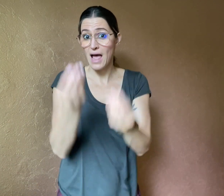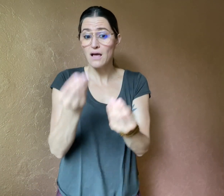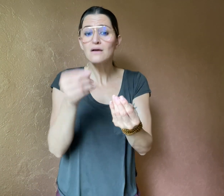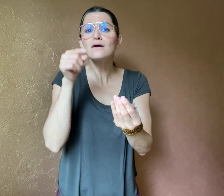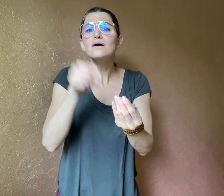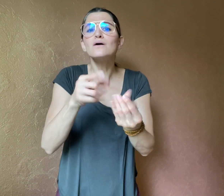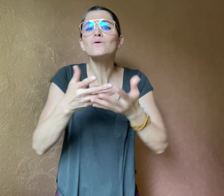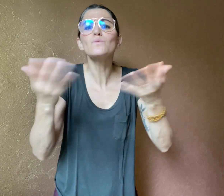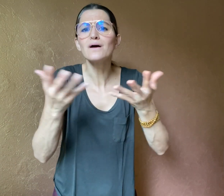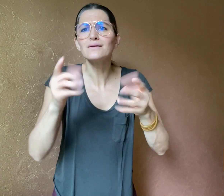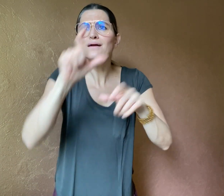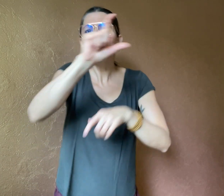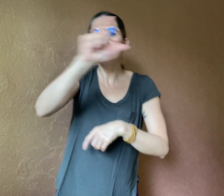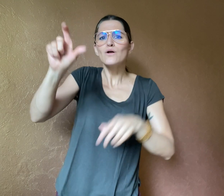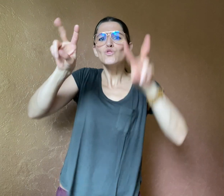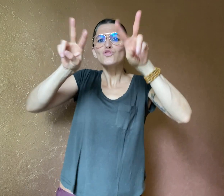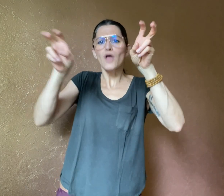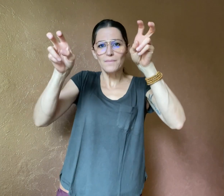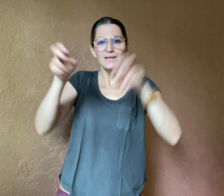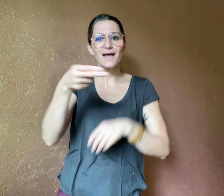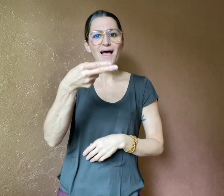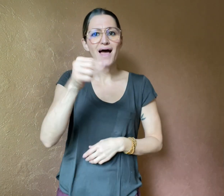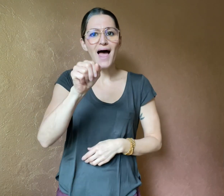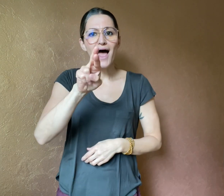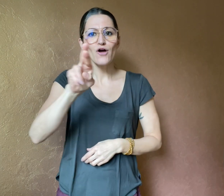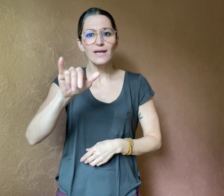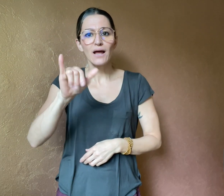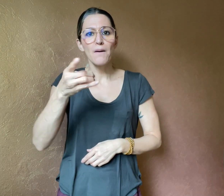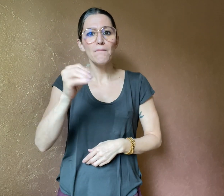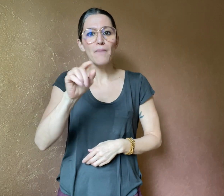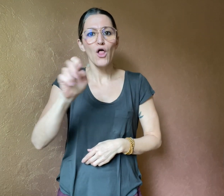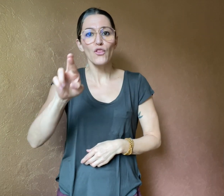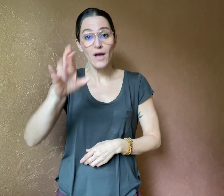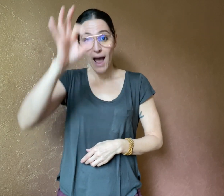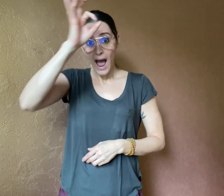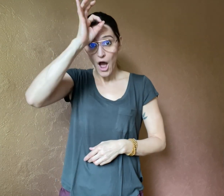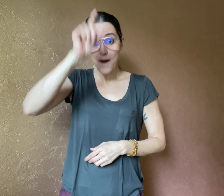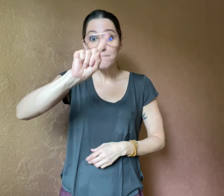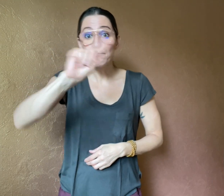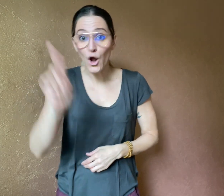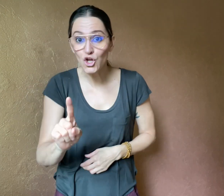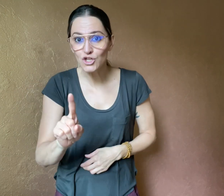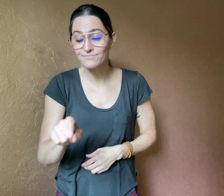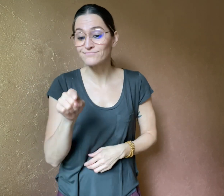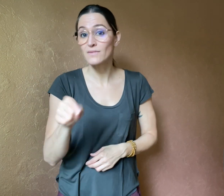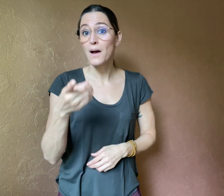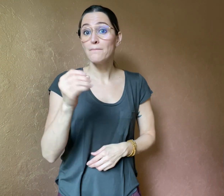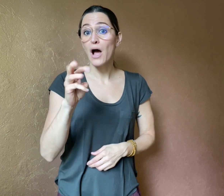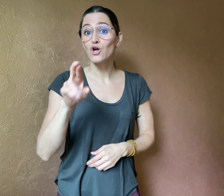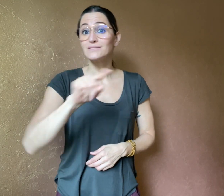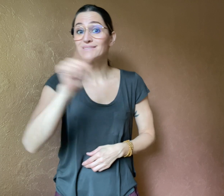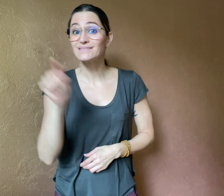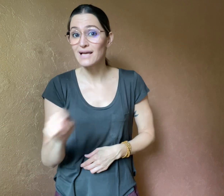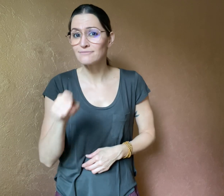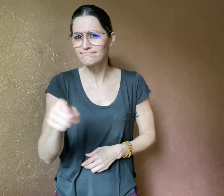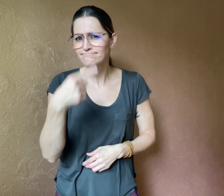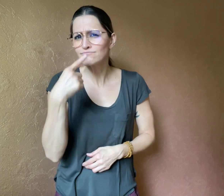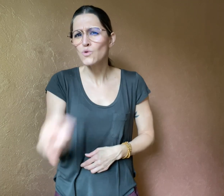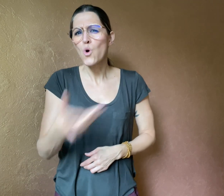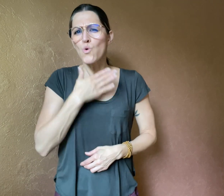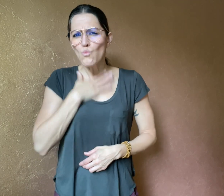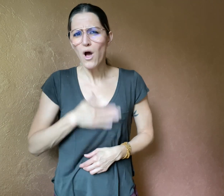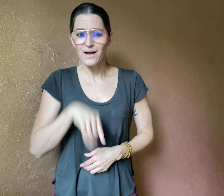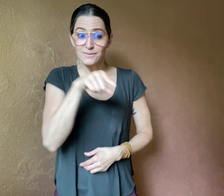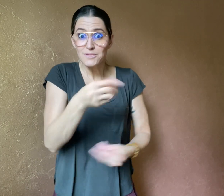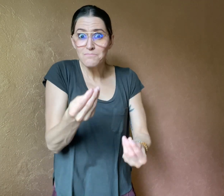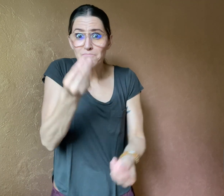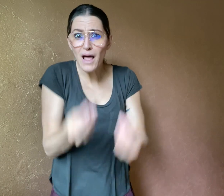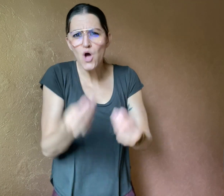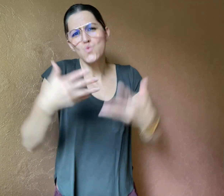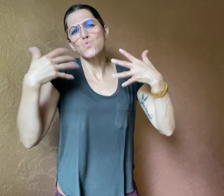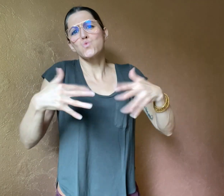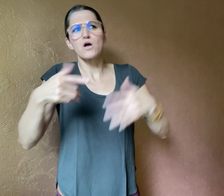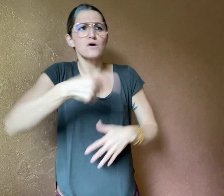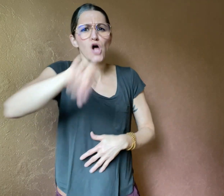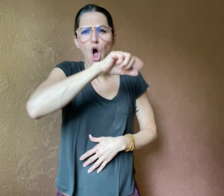the game to be as popular as Fortnite and Minecraft but also educational.